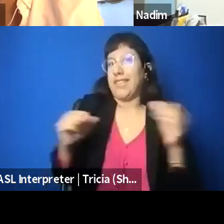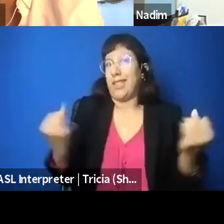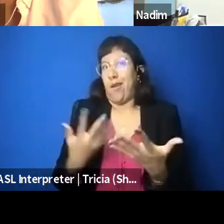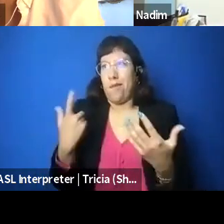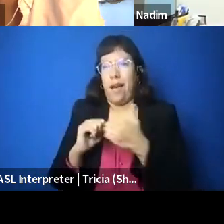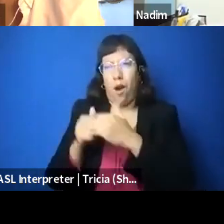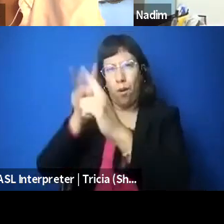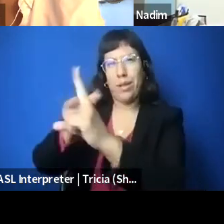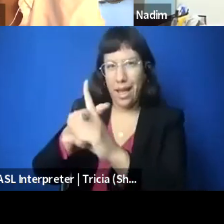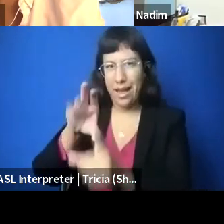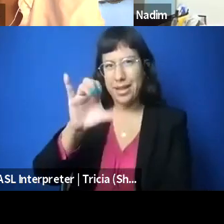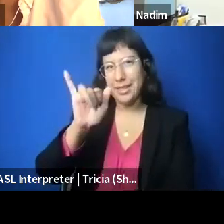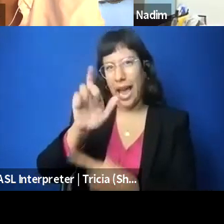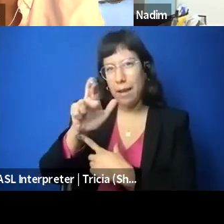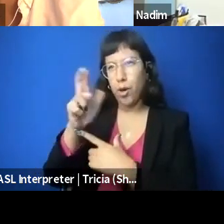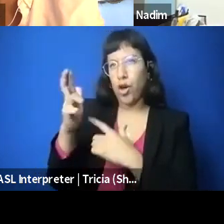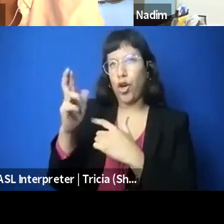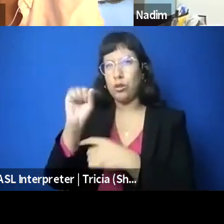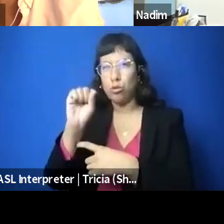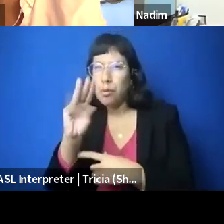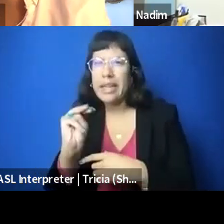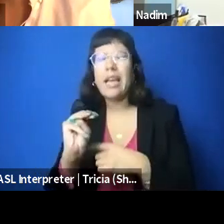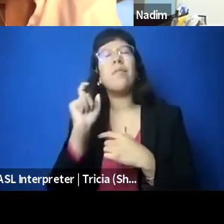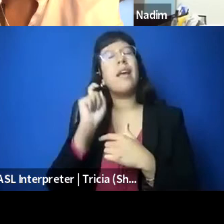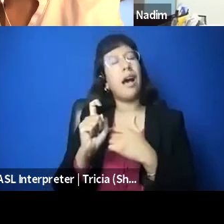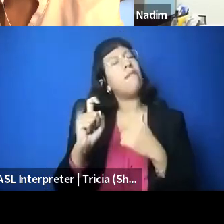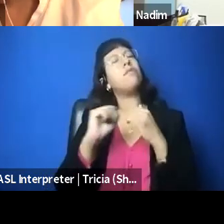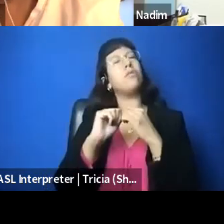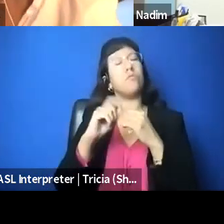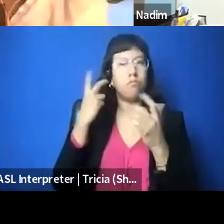on the work on the ground. Thank you, Diala.